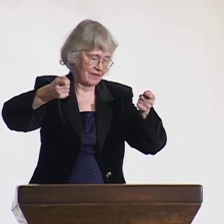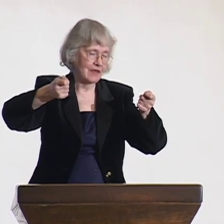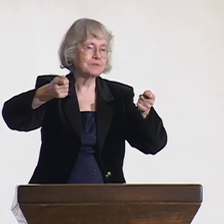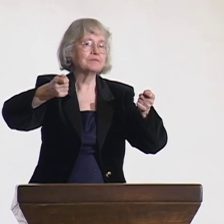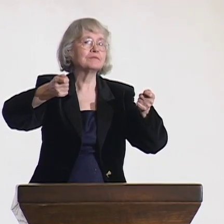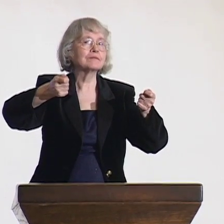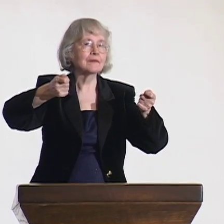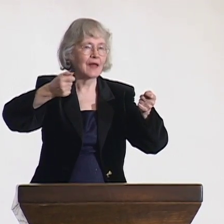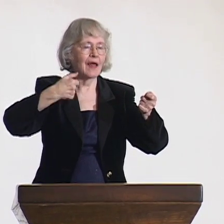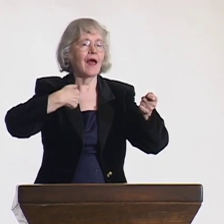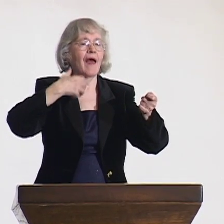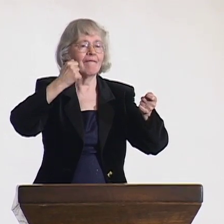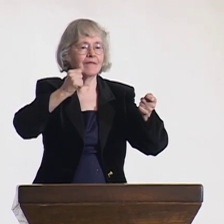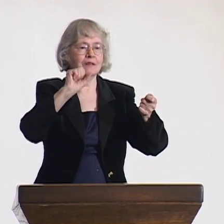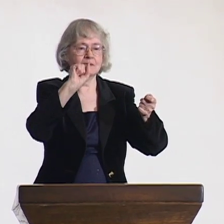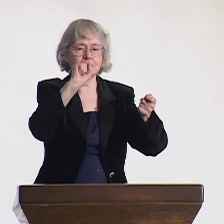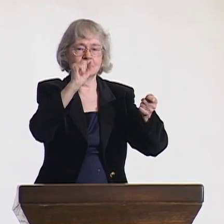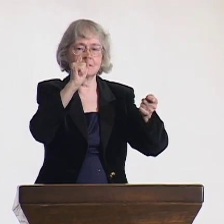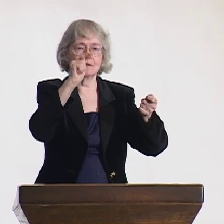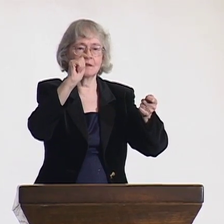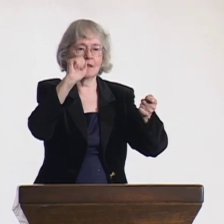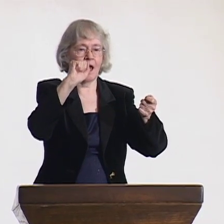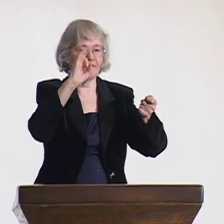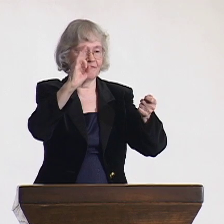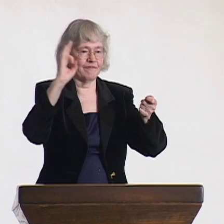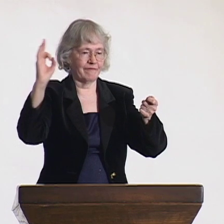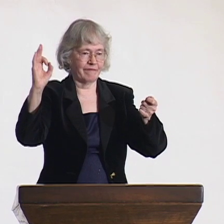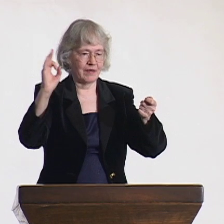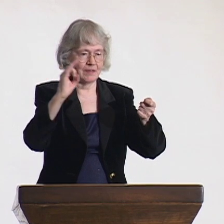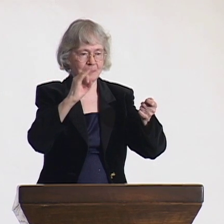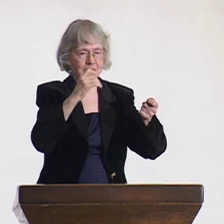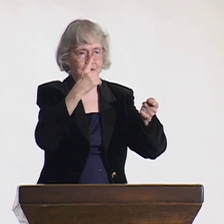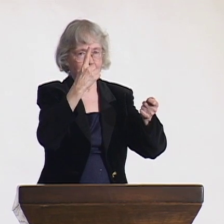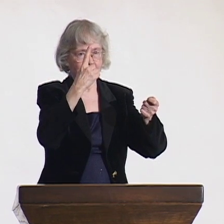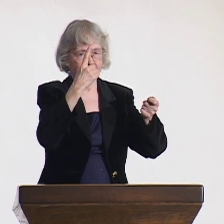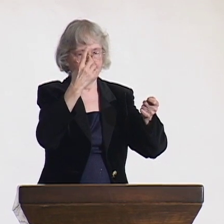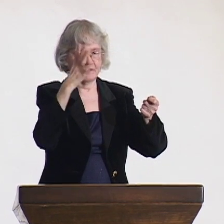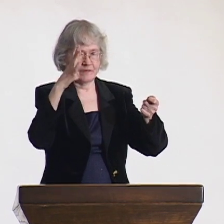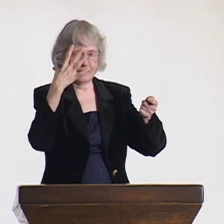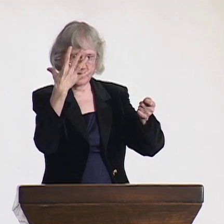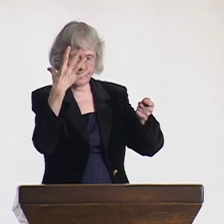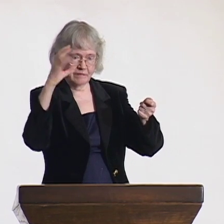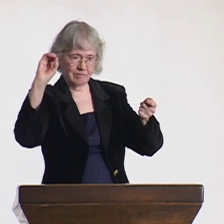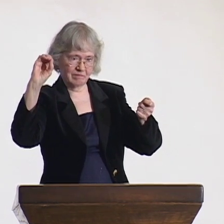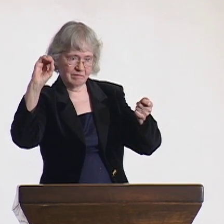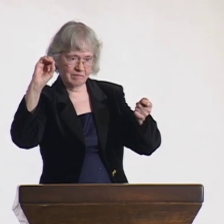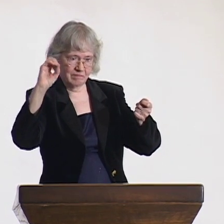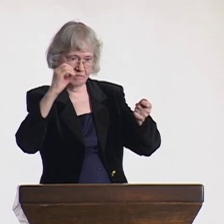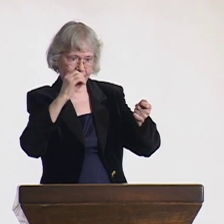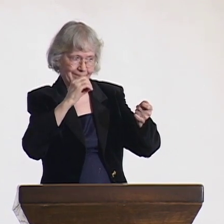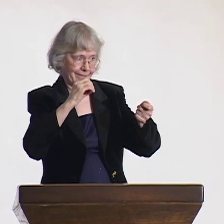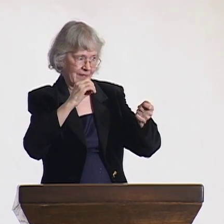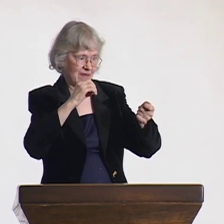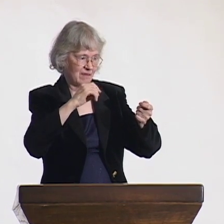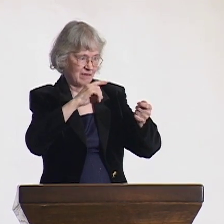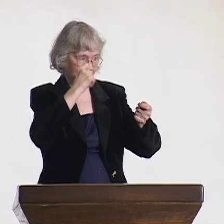I have a staff of 150 people working under that organization (Finnish Association of the Deaf). To date, I have been there for 30 years